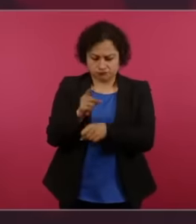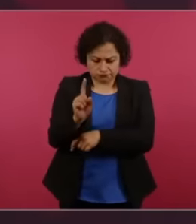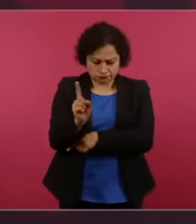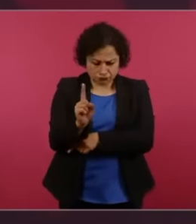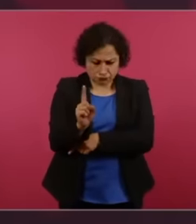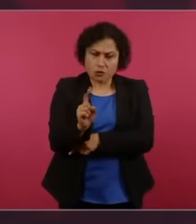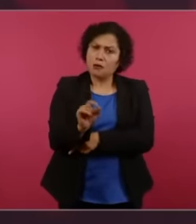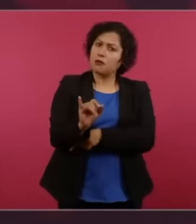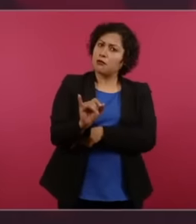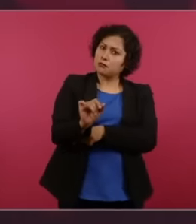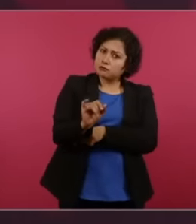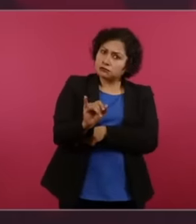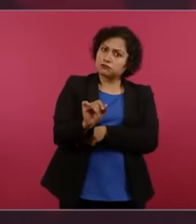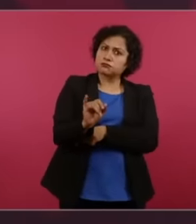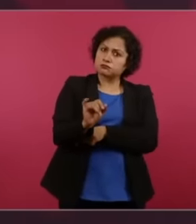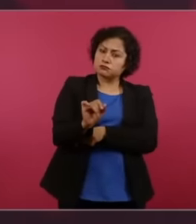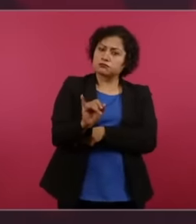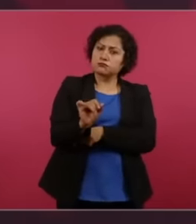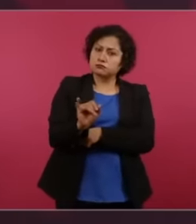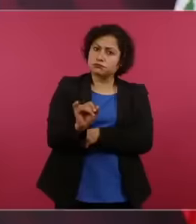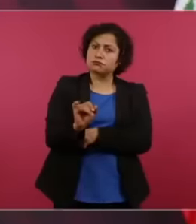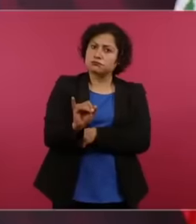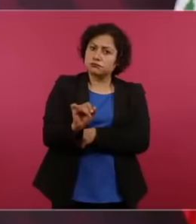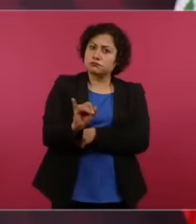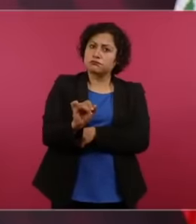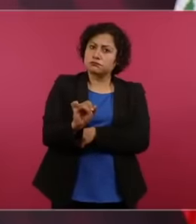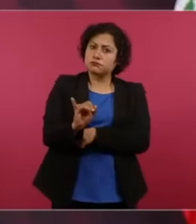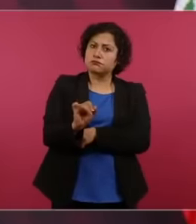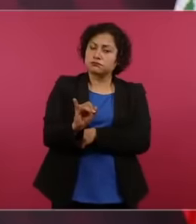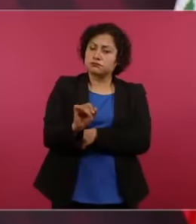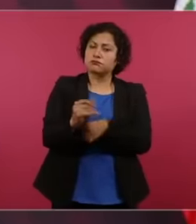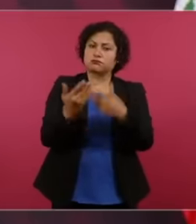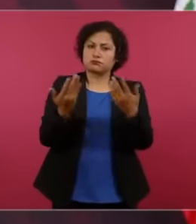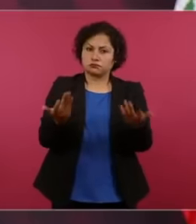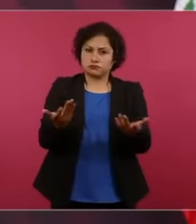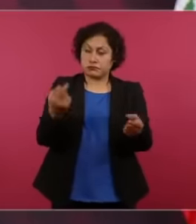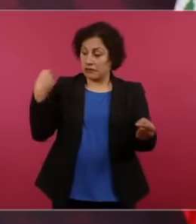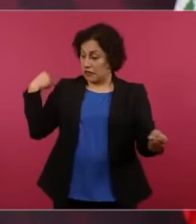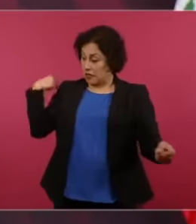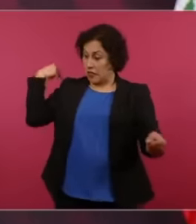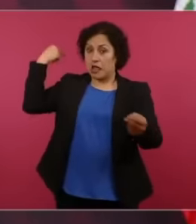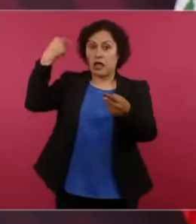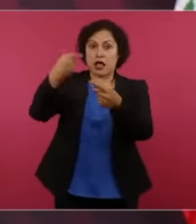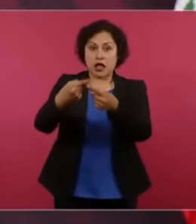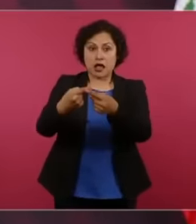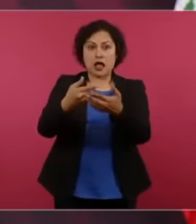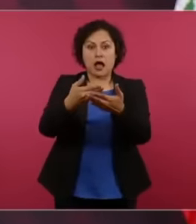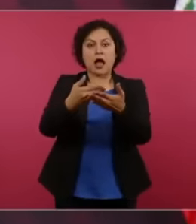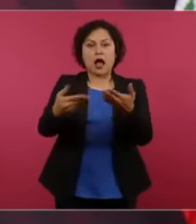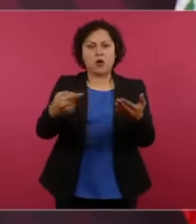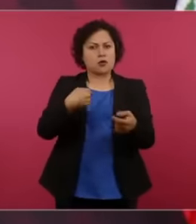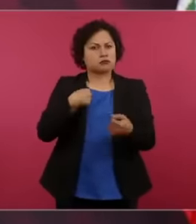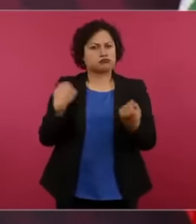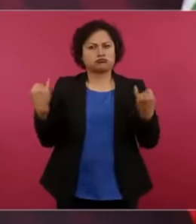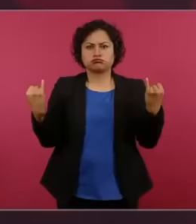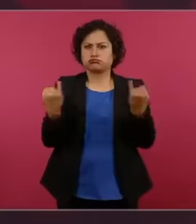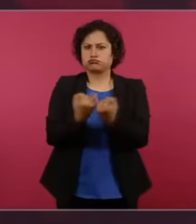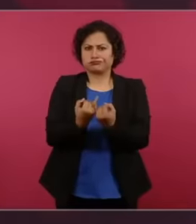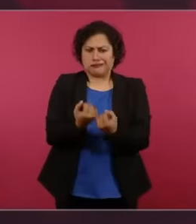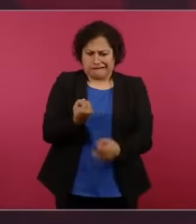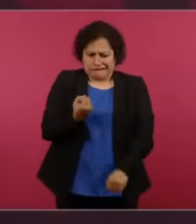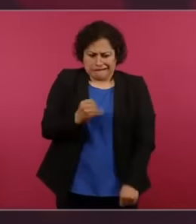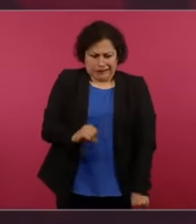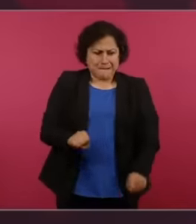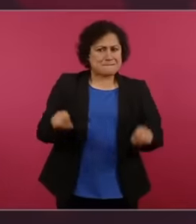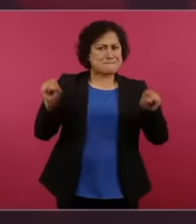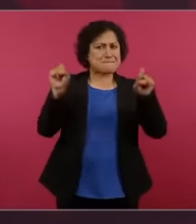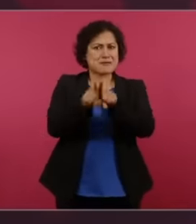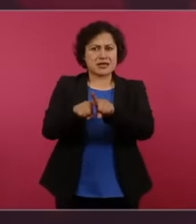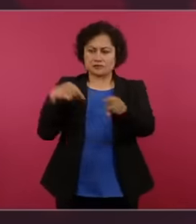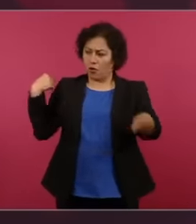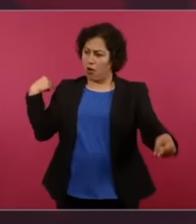yes And since then And that is why I can speak for Ah